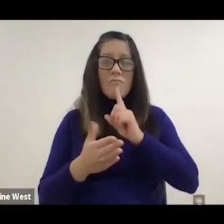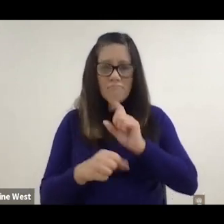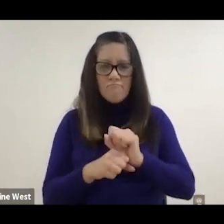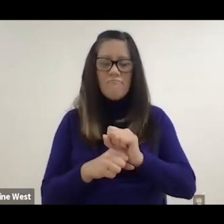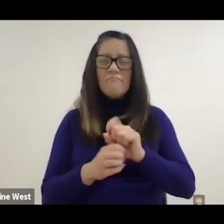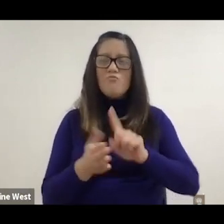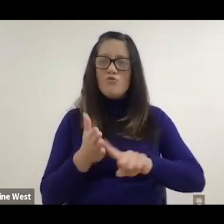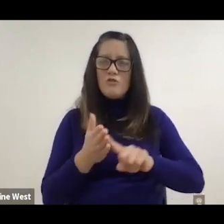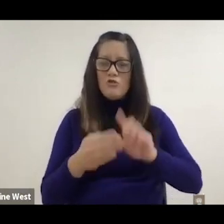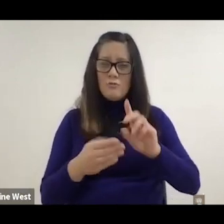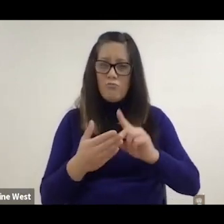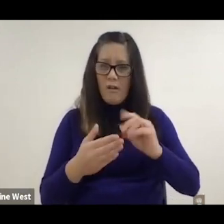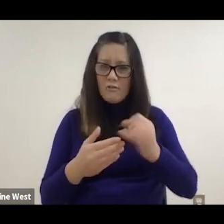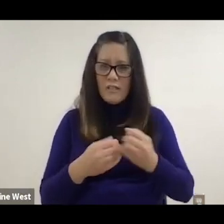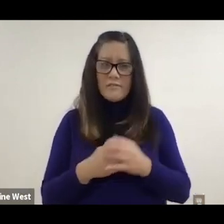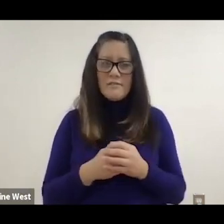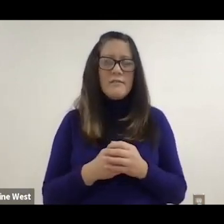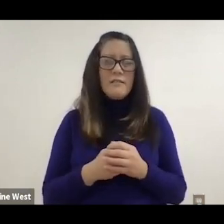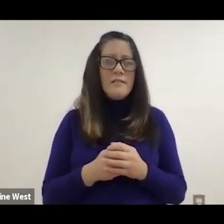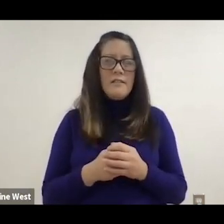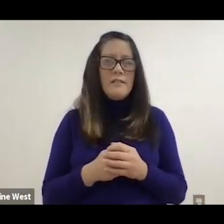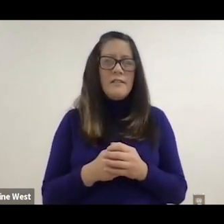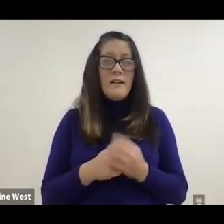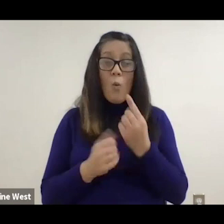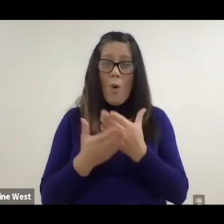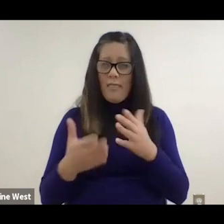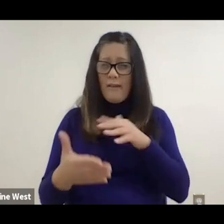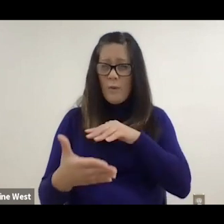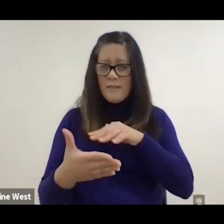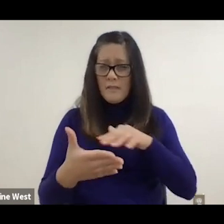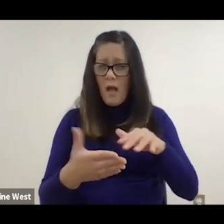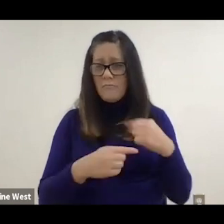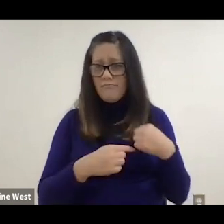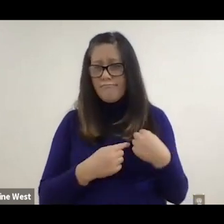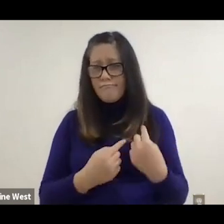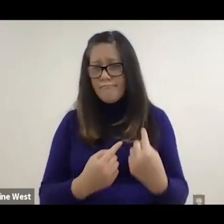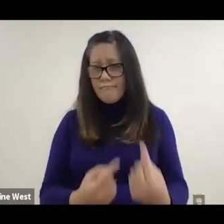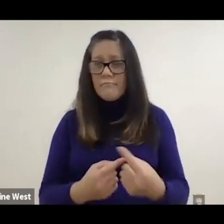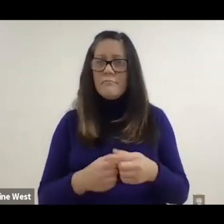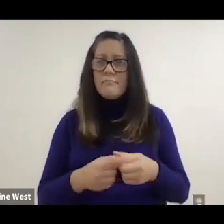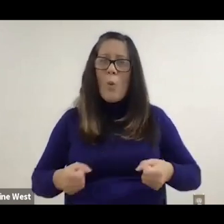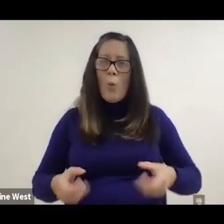about some of our actual research projects. One of the things that we've been